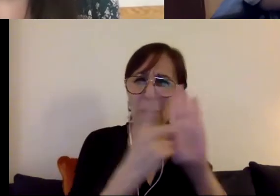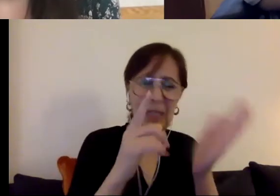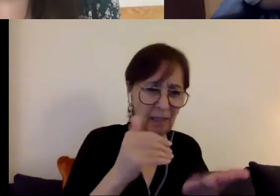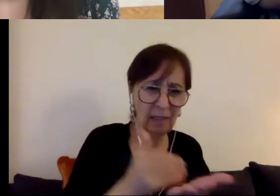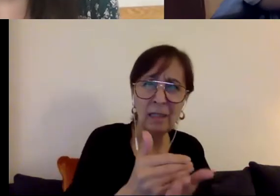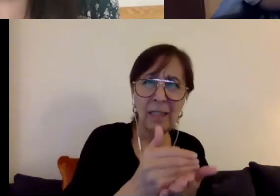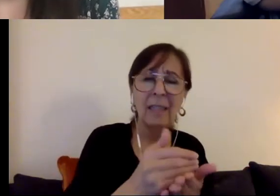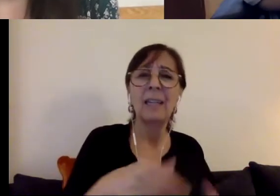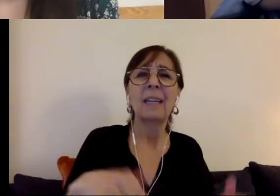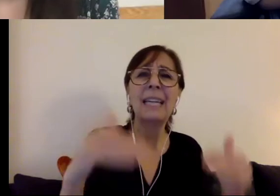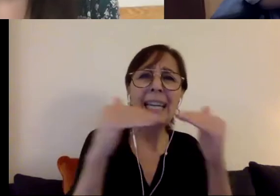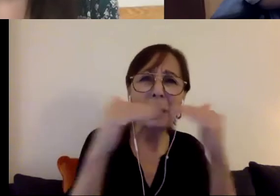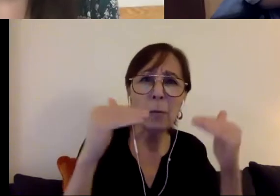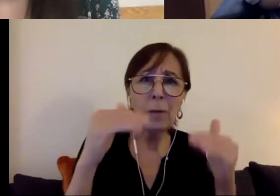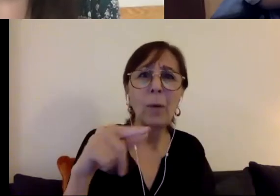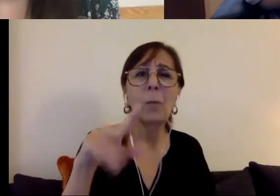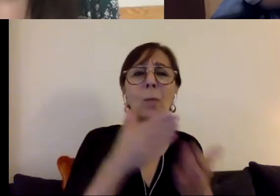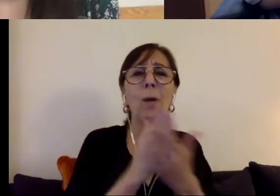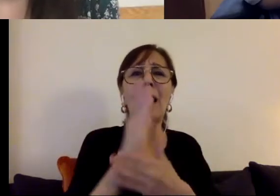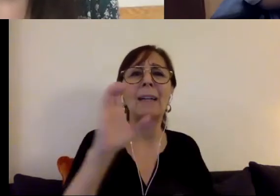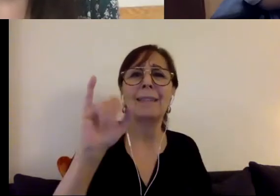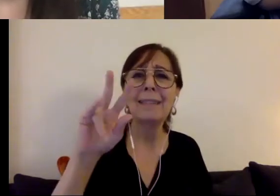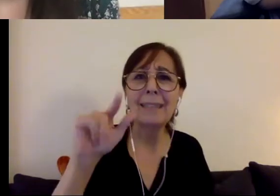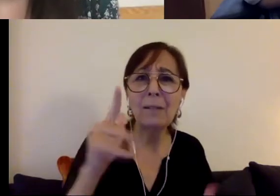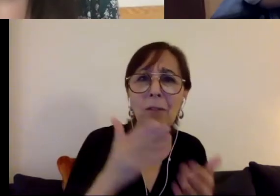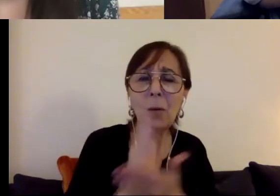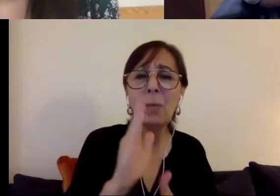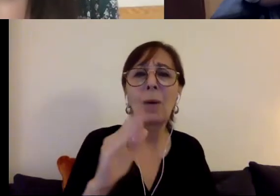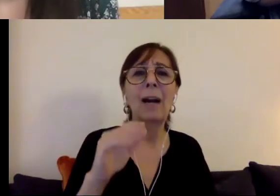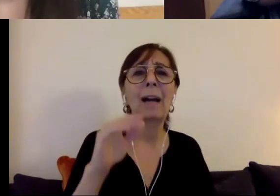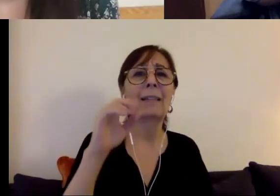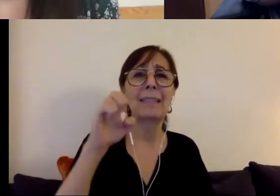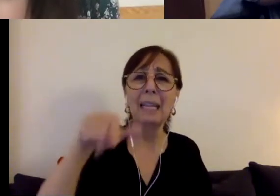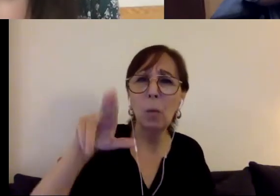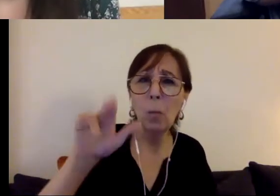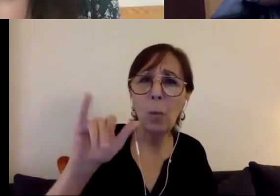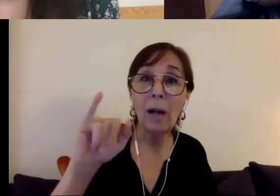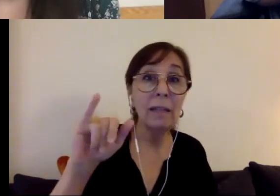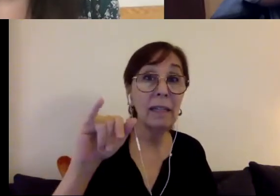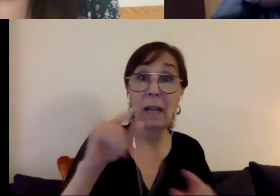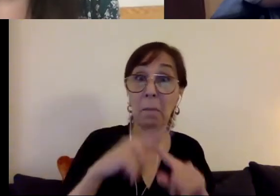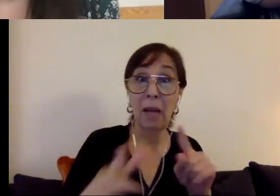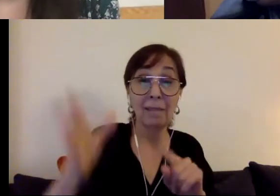human rights. Those were words, in the beginning of my life that were for